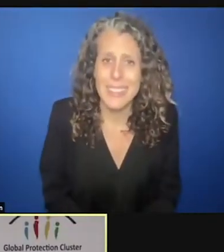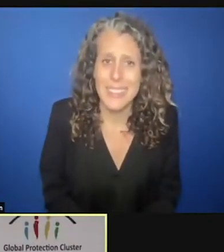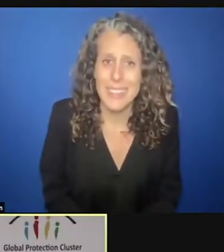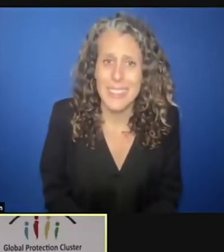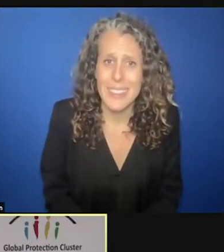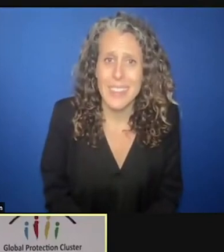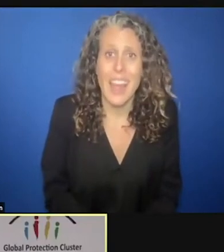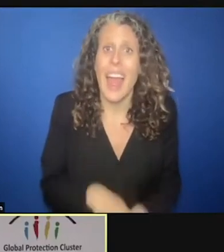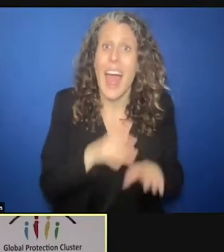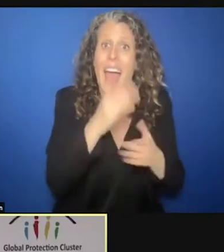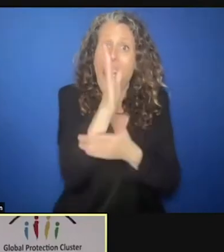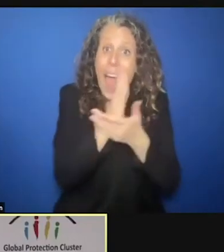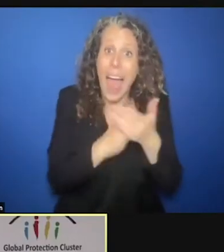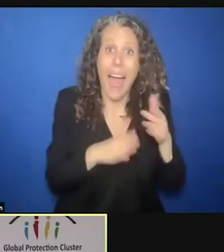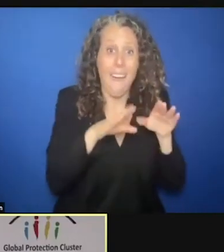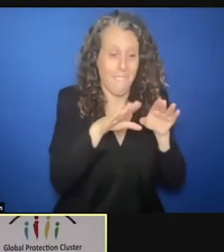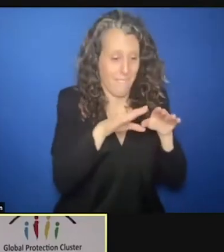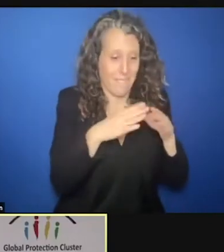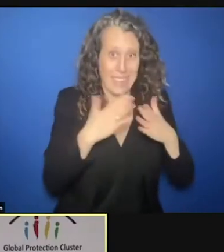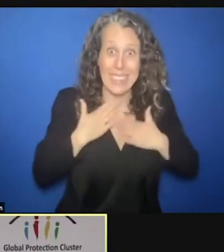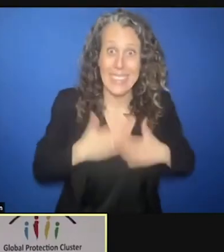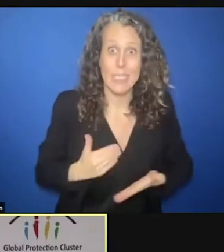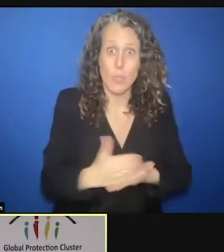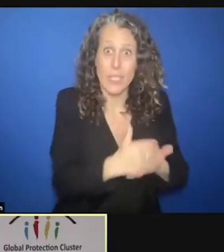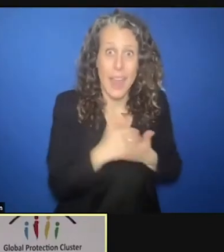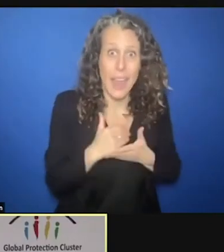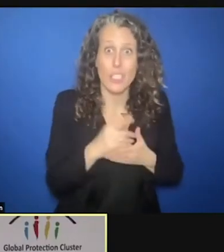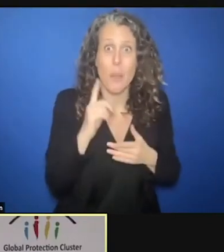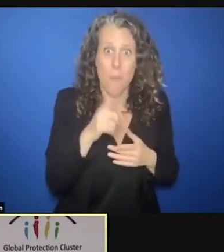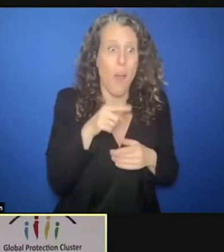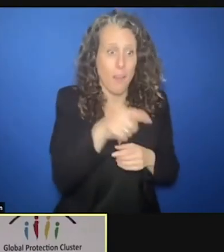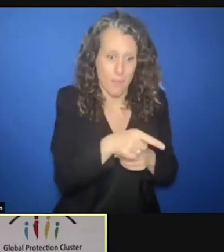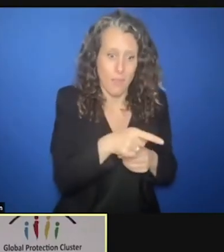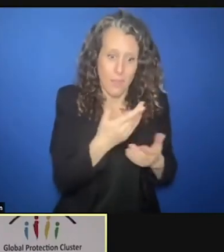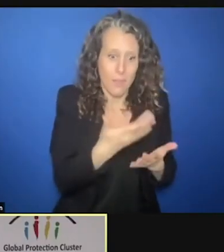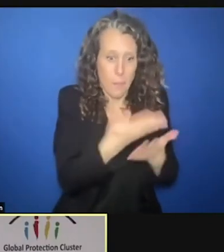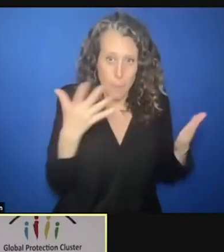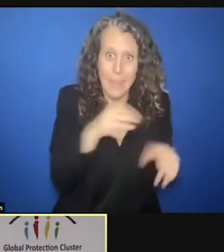It's an influential half. If you really serve the children well, then you're influencing their